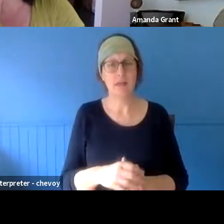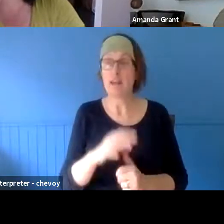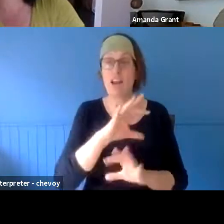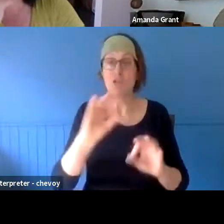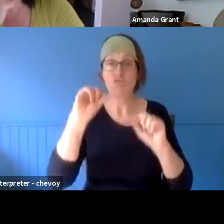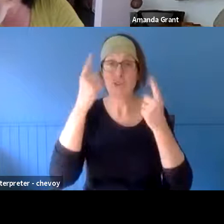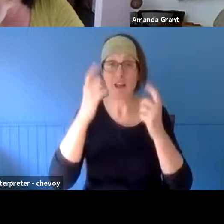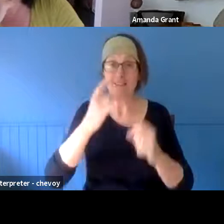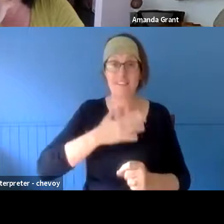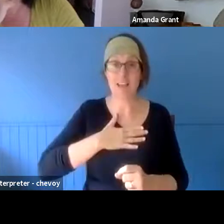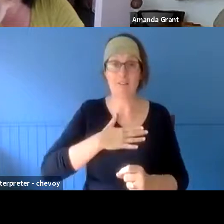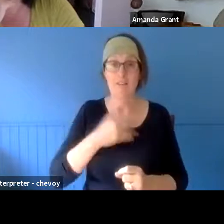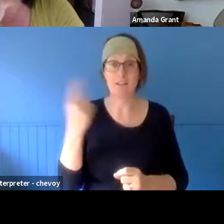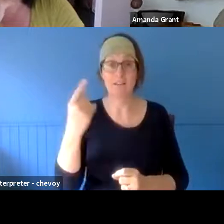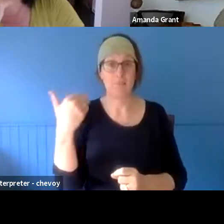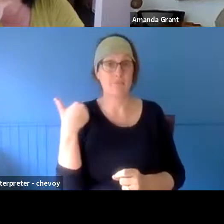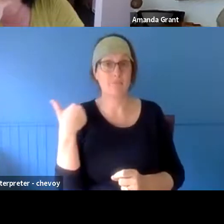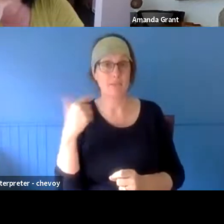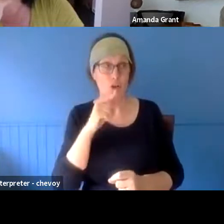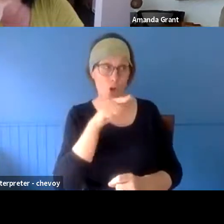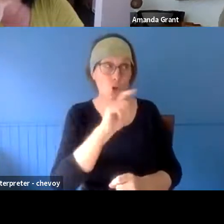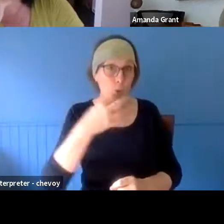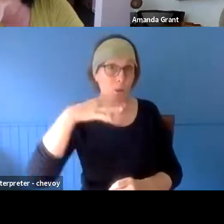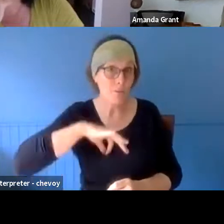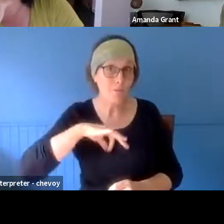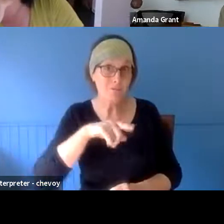we think you've benefited from this." And so we thought -